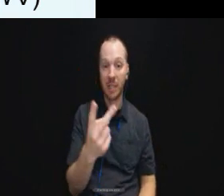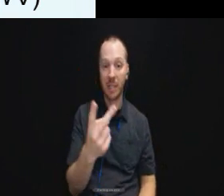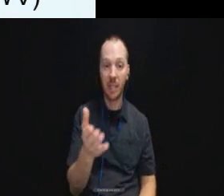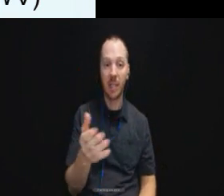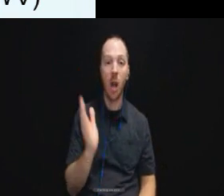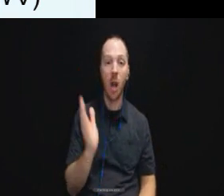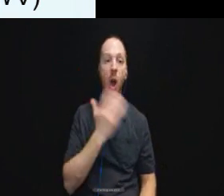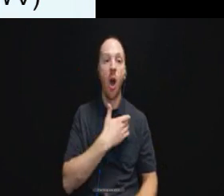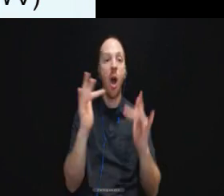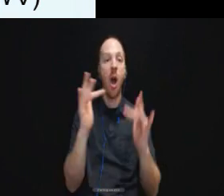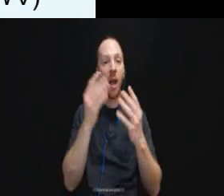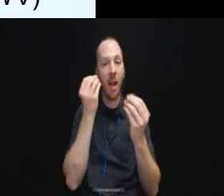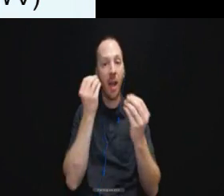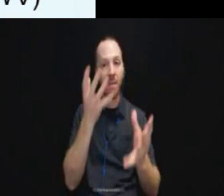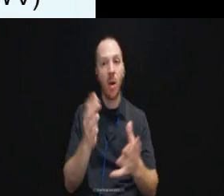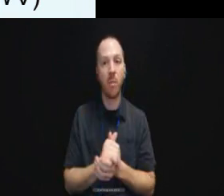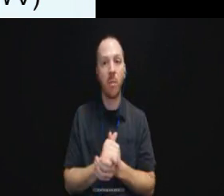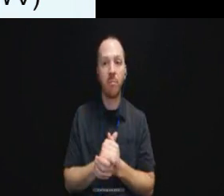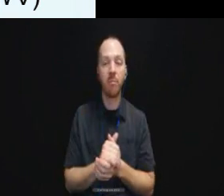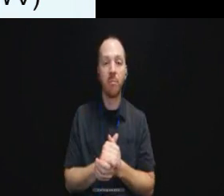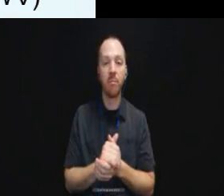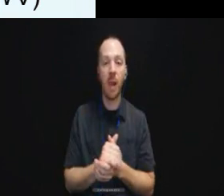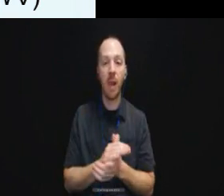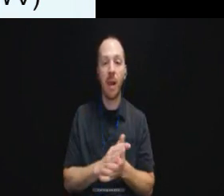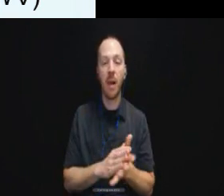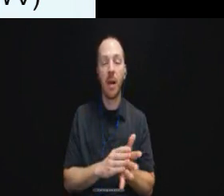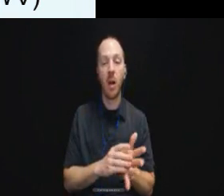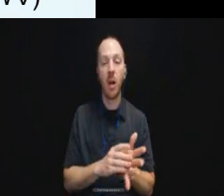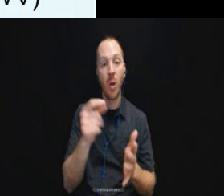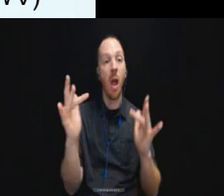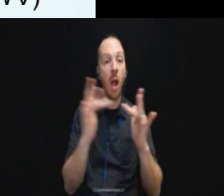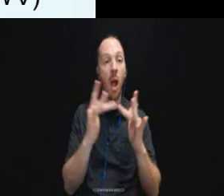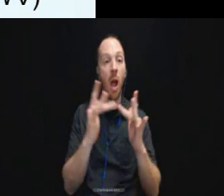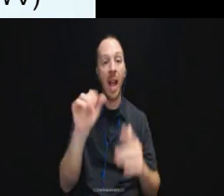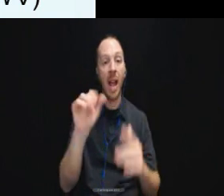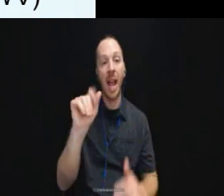You can contact the ADA National Network by calling 800 949 4232.